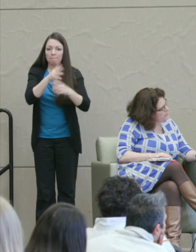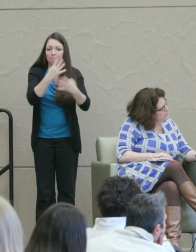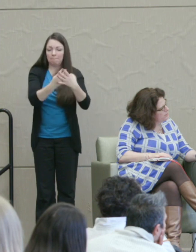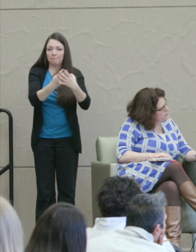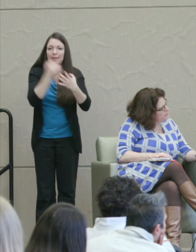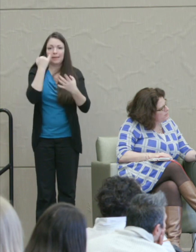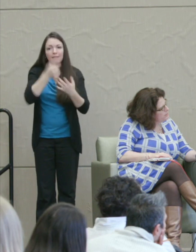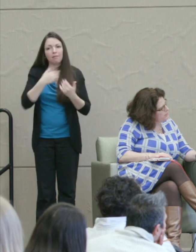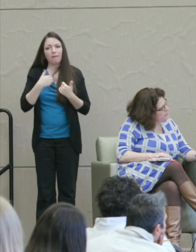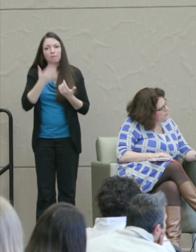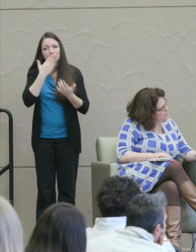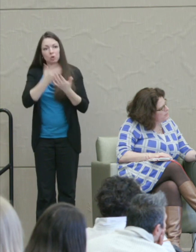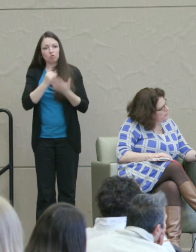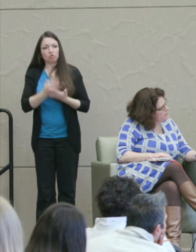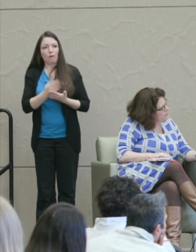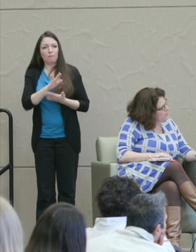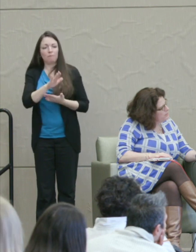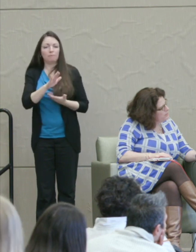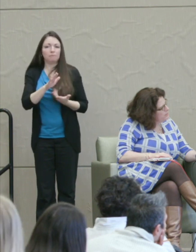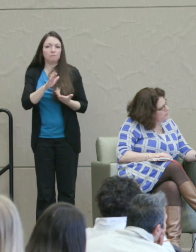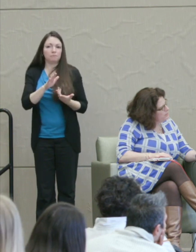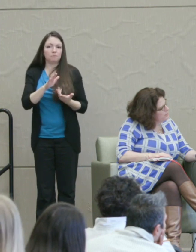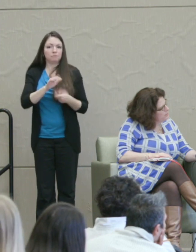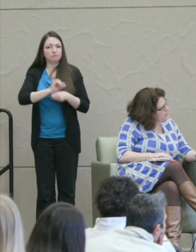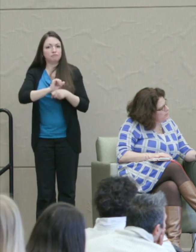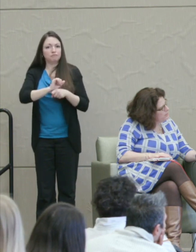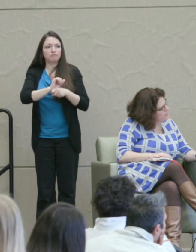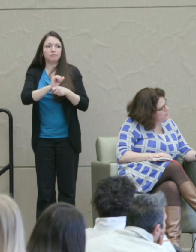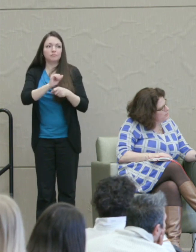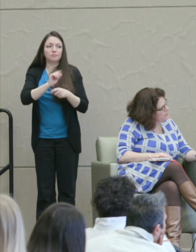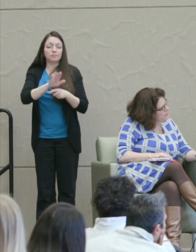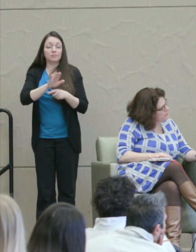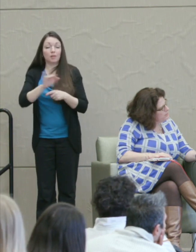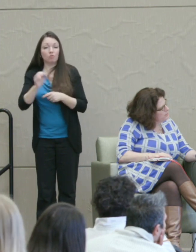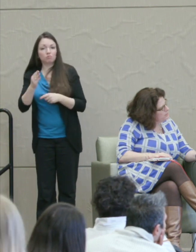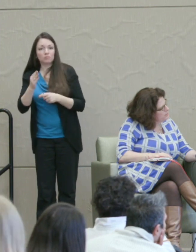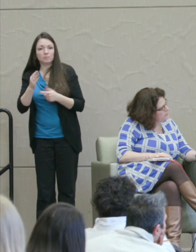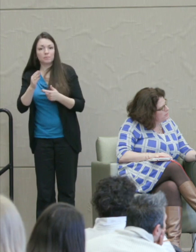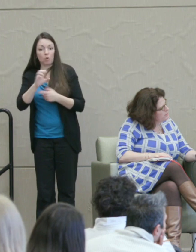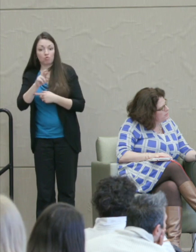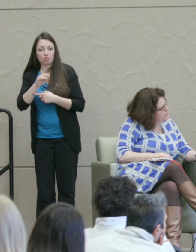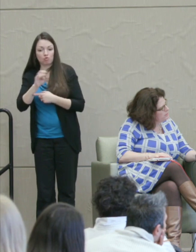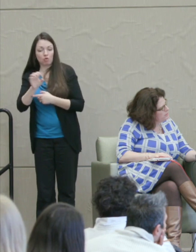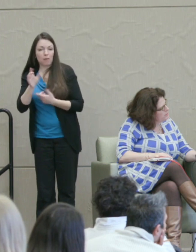job and the crime is minor. So all of that stuff I think we need to learn much more about.